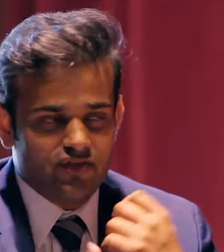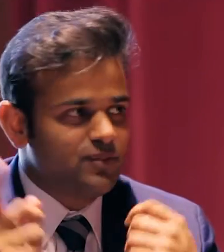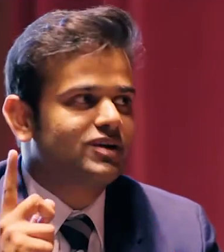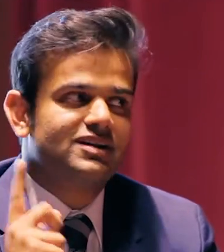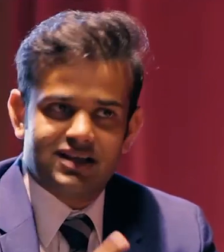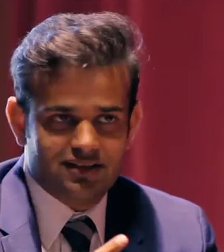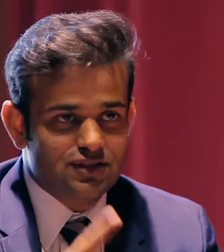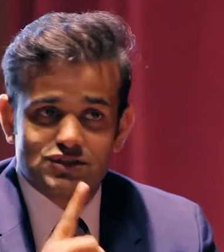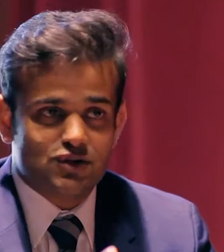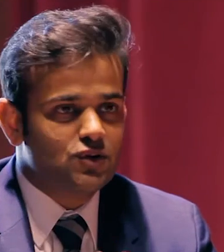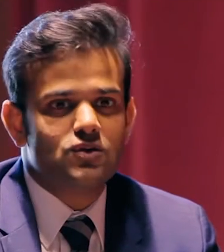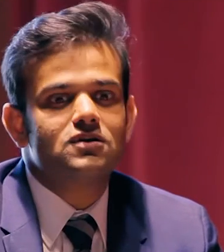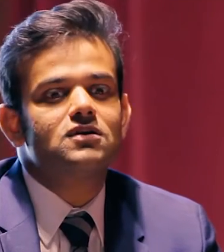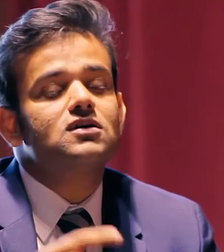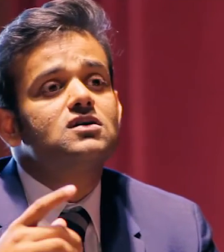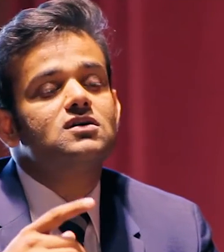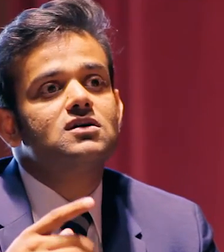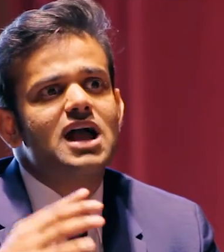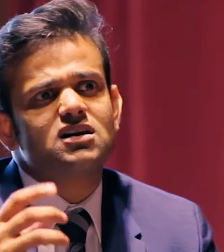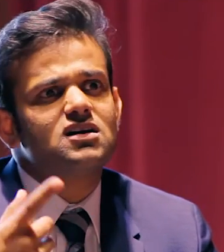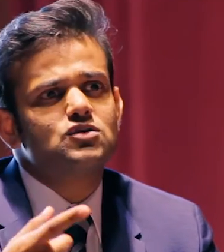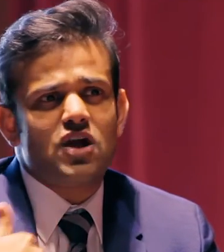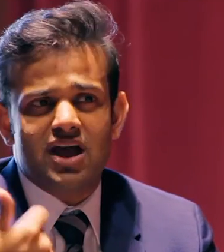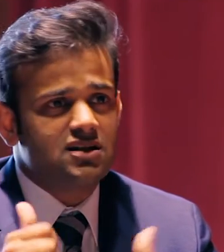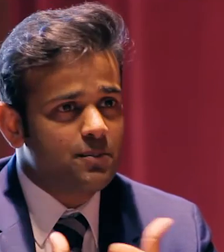[Voiceover] That's true, you wanna make it work out to benefit everybody involved.